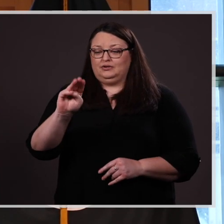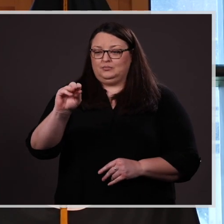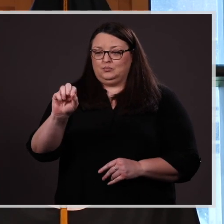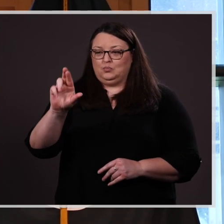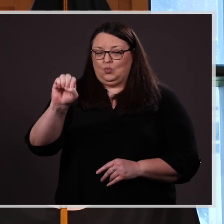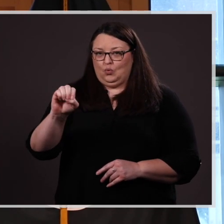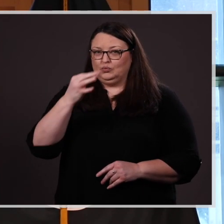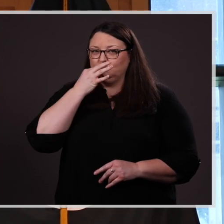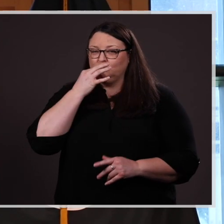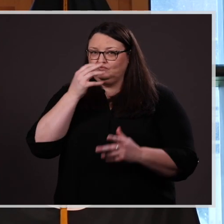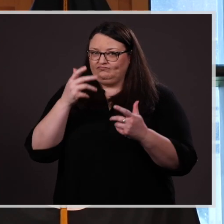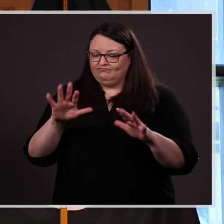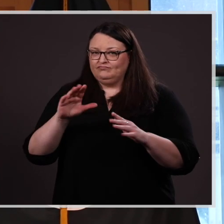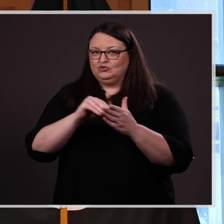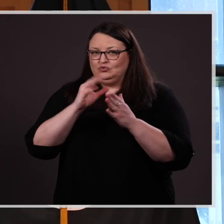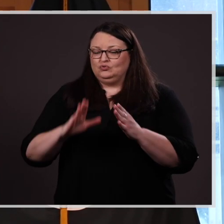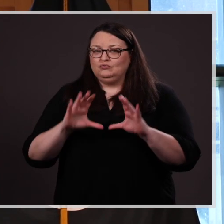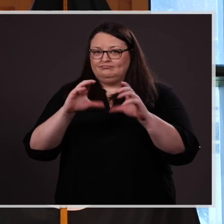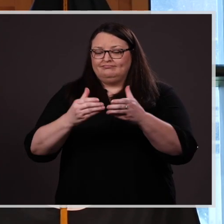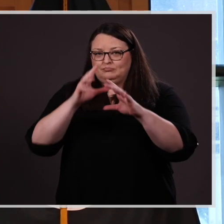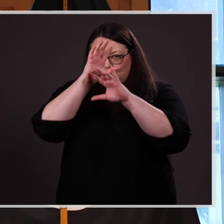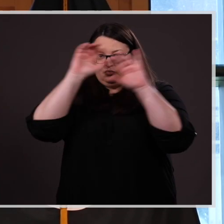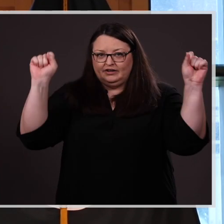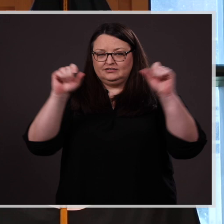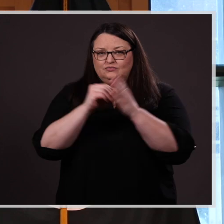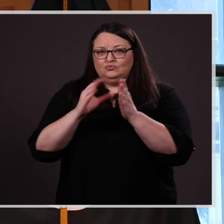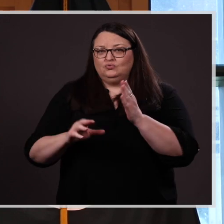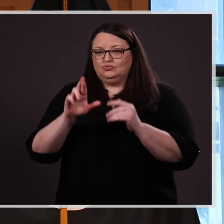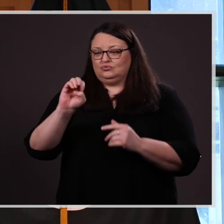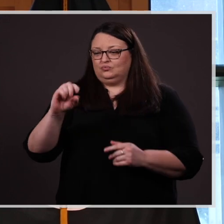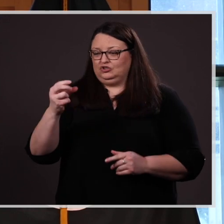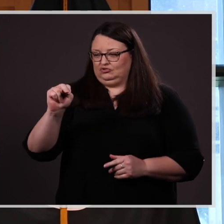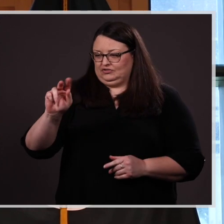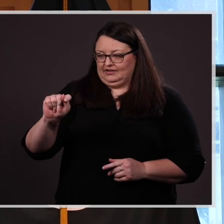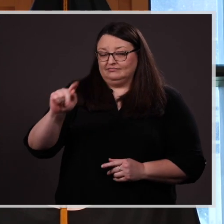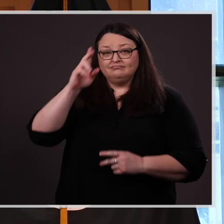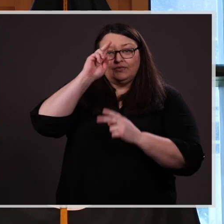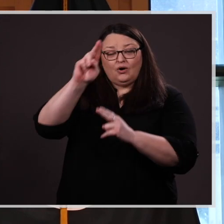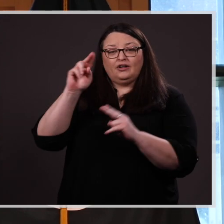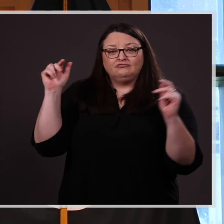President and Student Regent. It is an honor to be with you all today to share in your